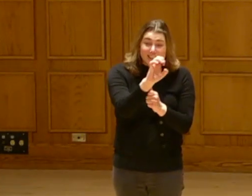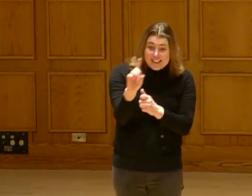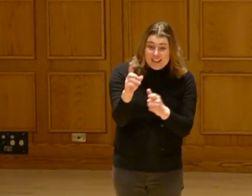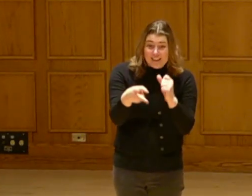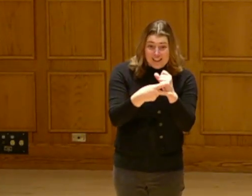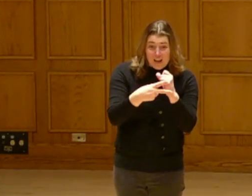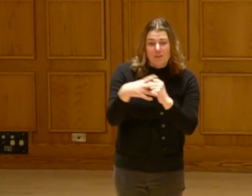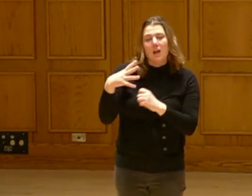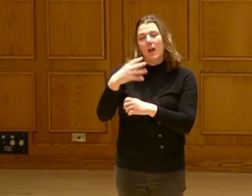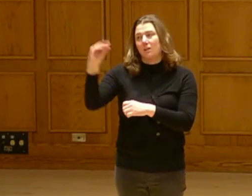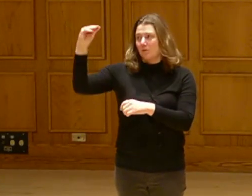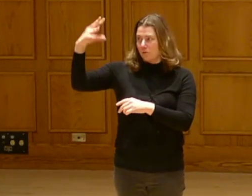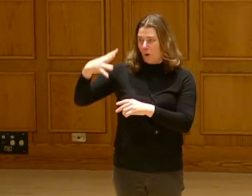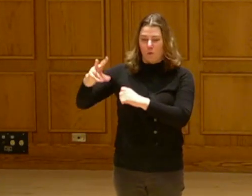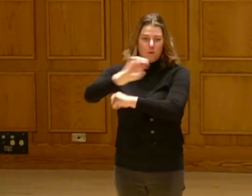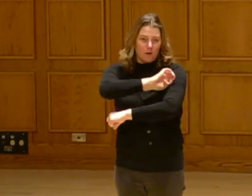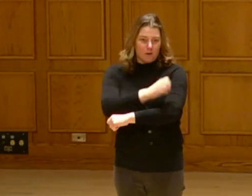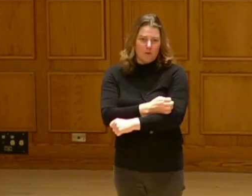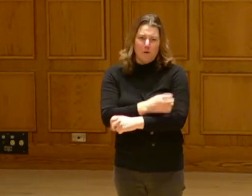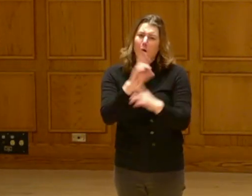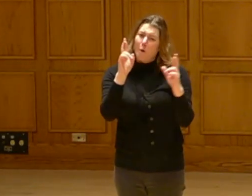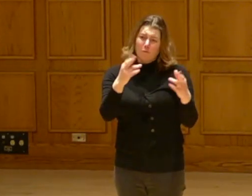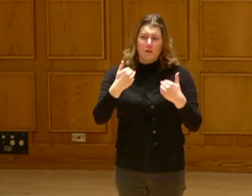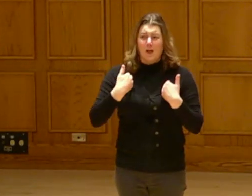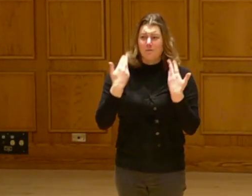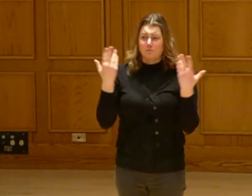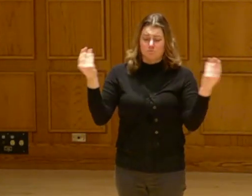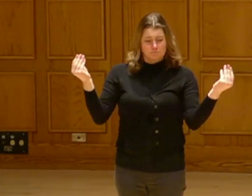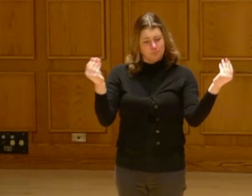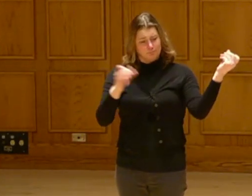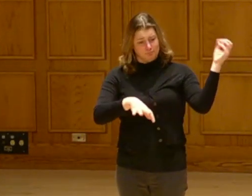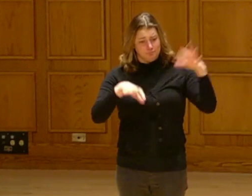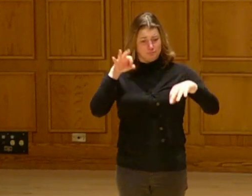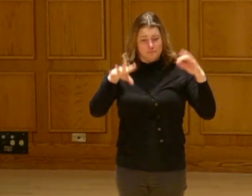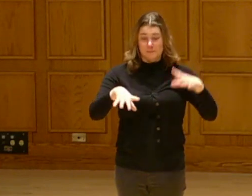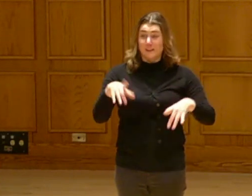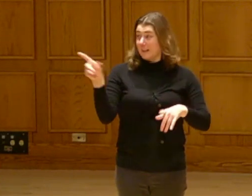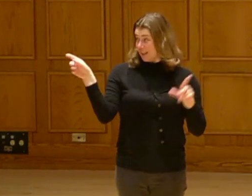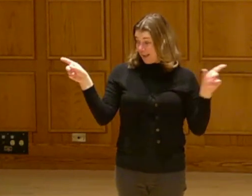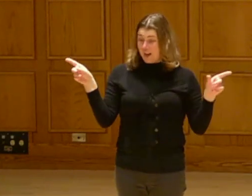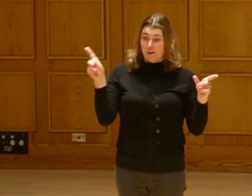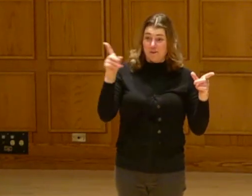installation, and seed saving. We hope to have an insightful conversation with them and recent